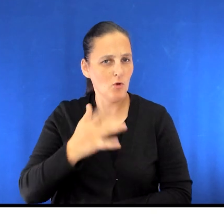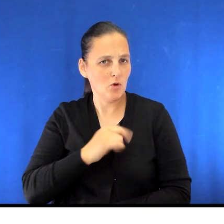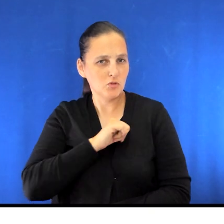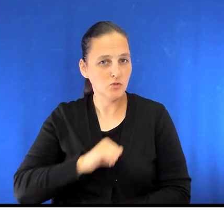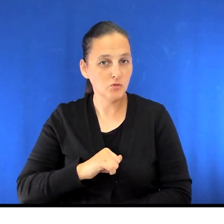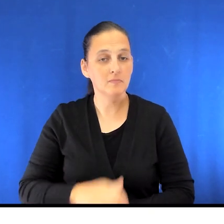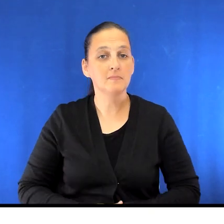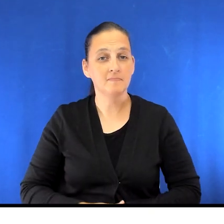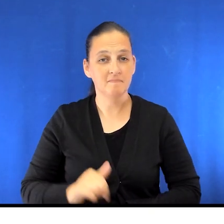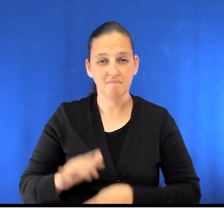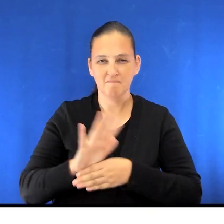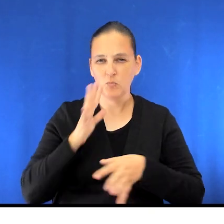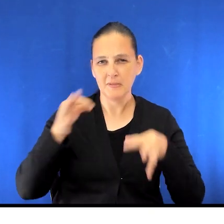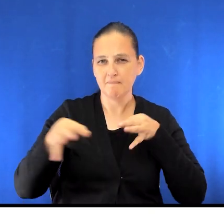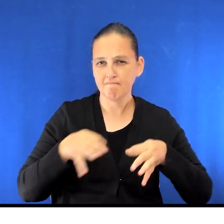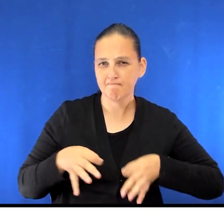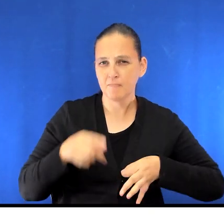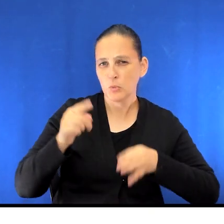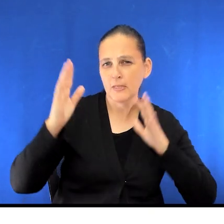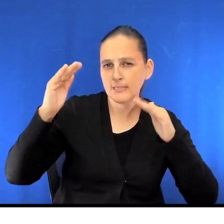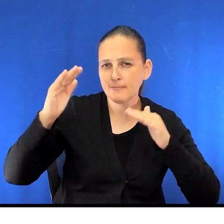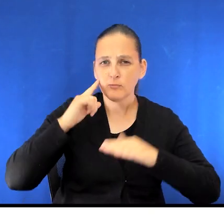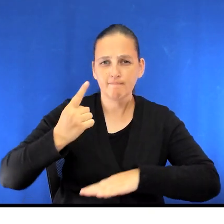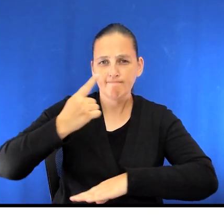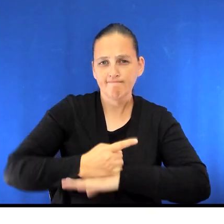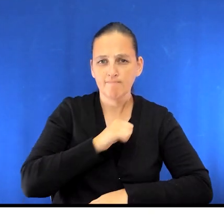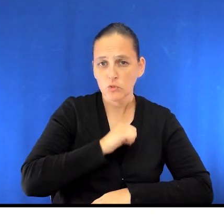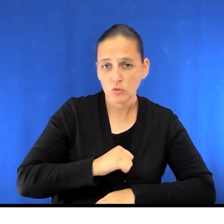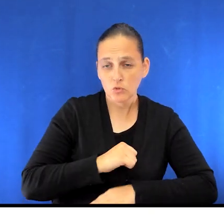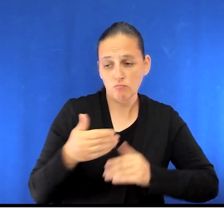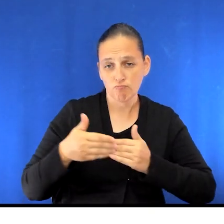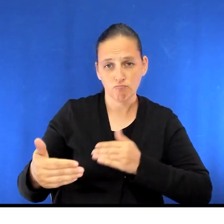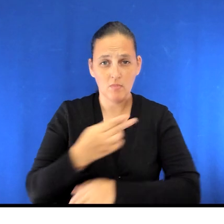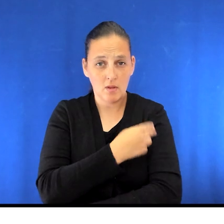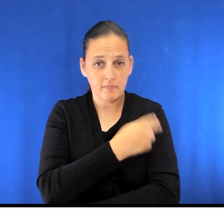In this video, we'll walk through what you can expect on the day of your surgery, and while you're in the hospital.